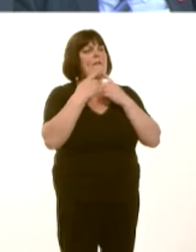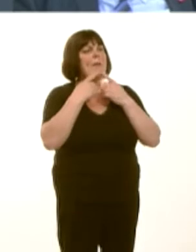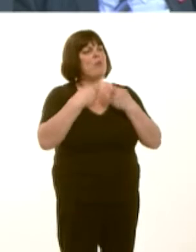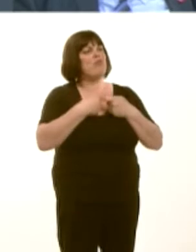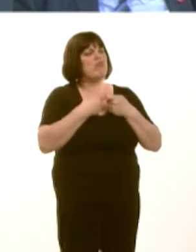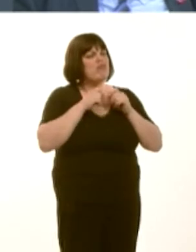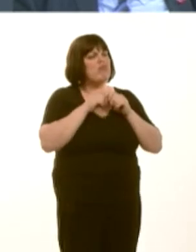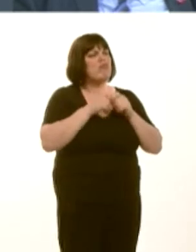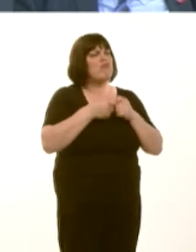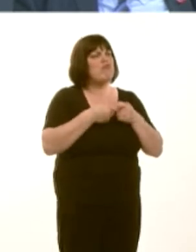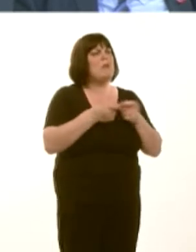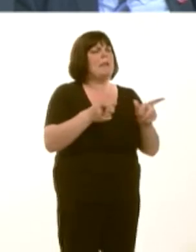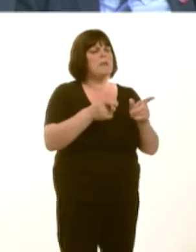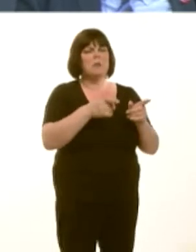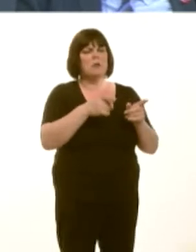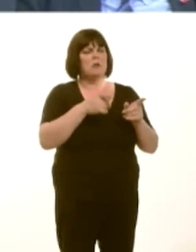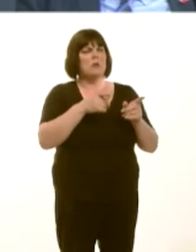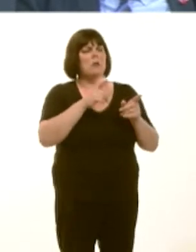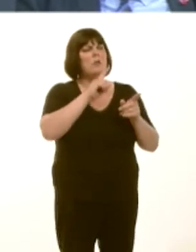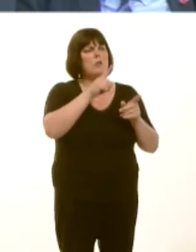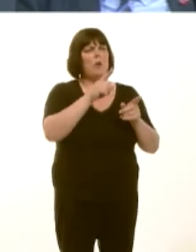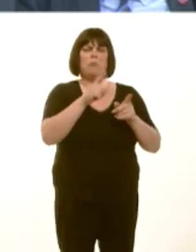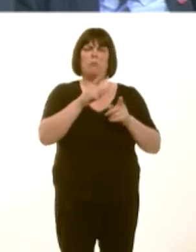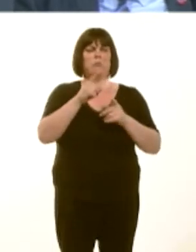How, therefore, do you respond to the official Welsh Government statisticsóthe latest published